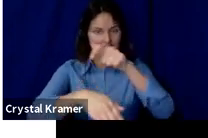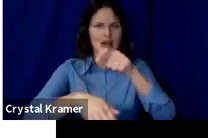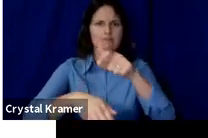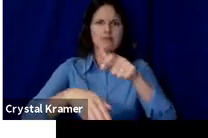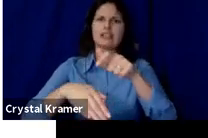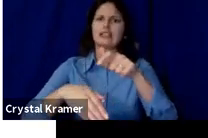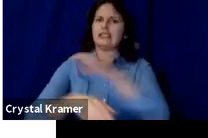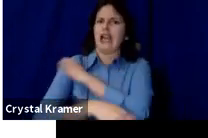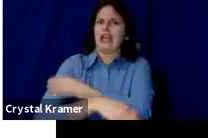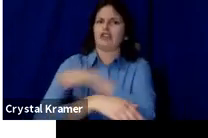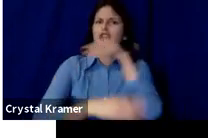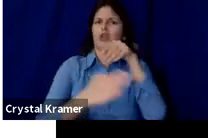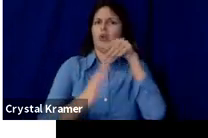peak points.